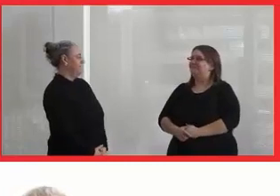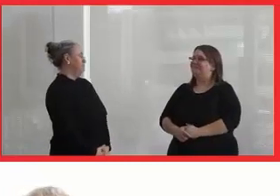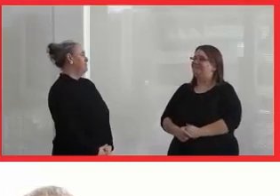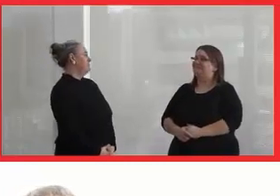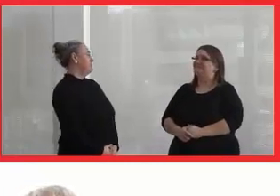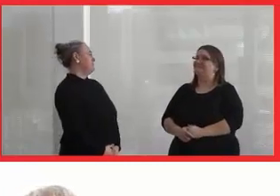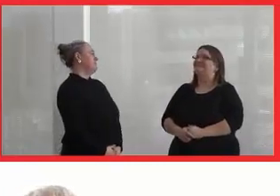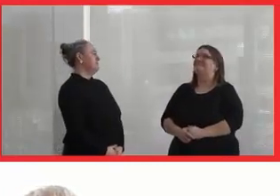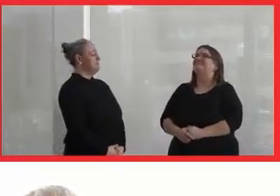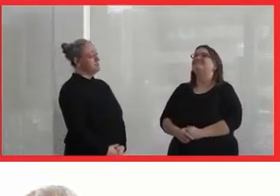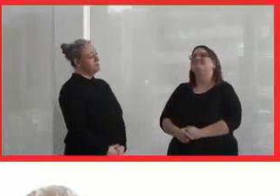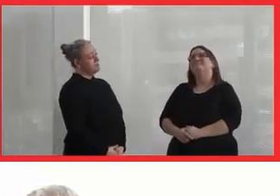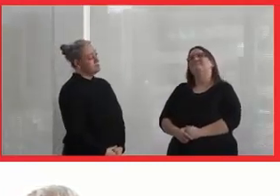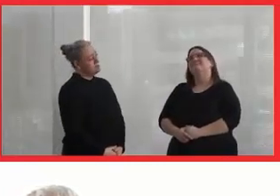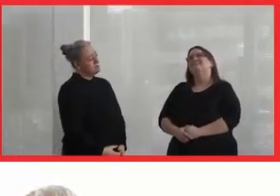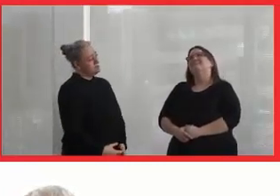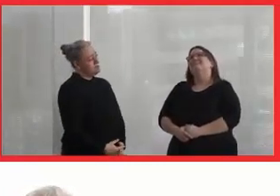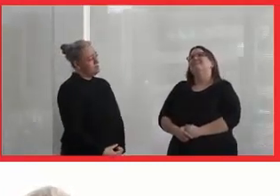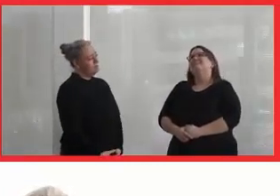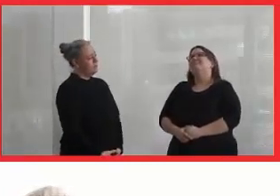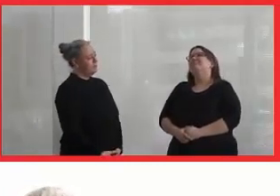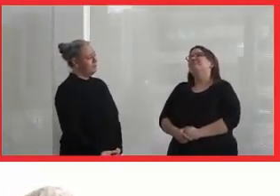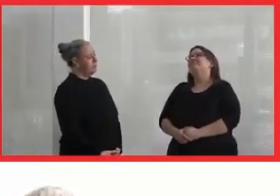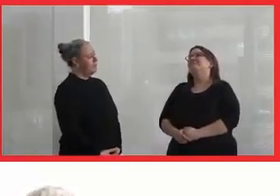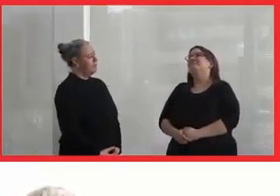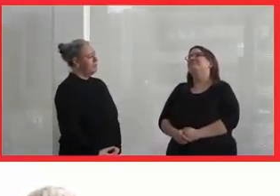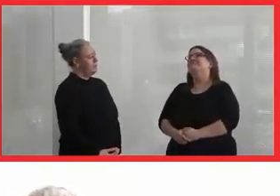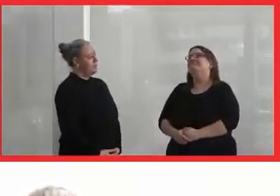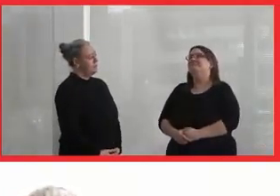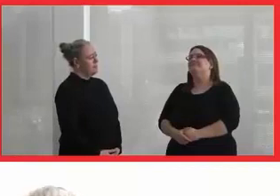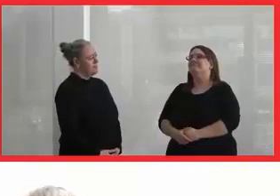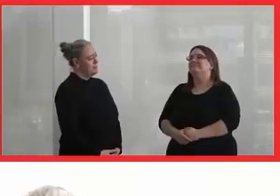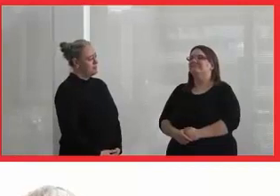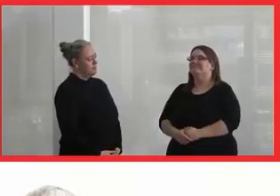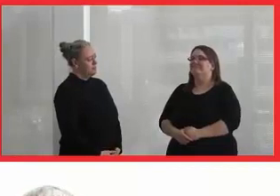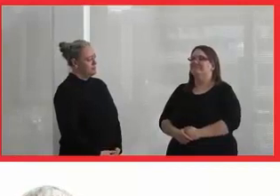Kind of lost all attachment to the word reconciliation